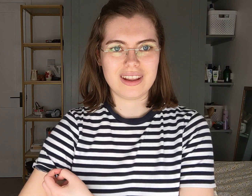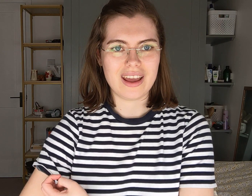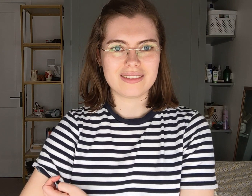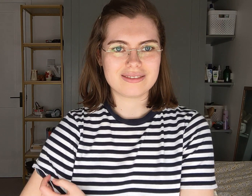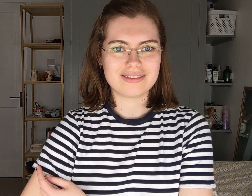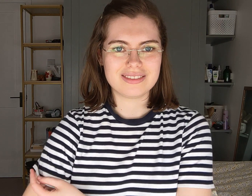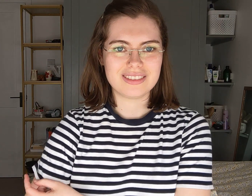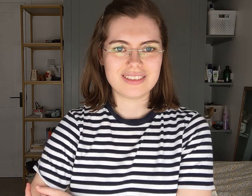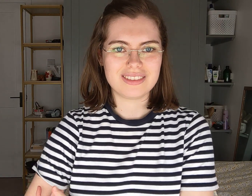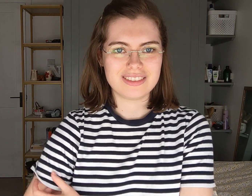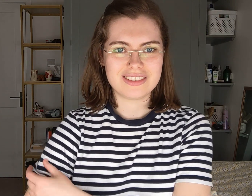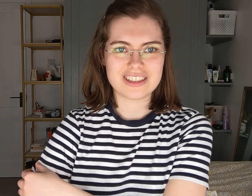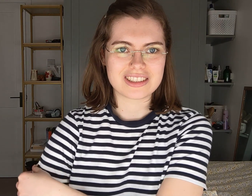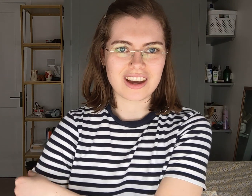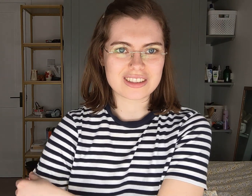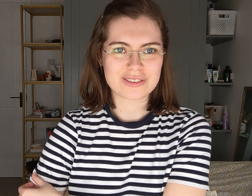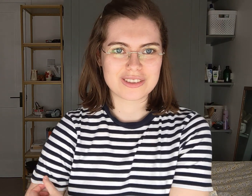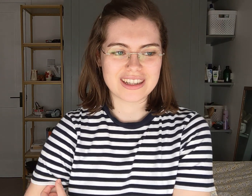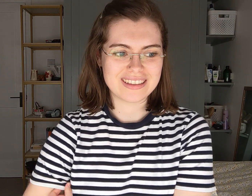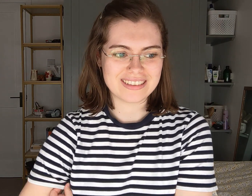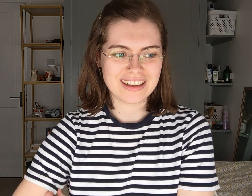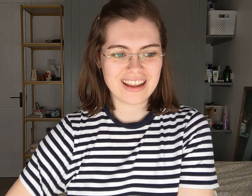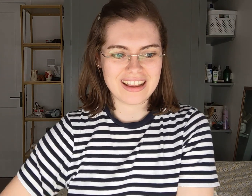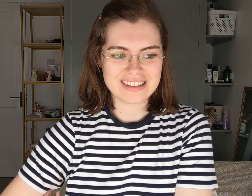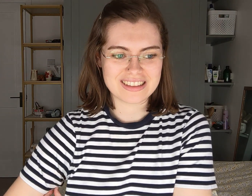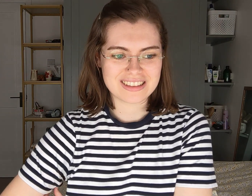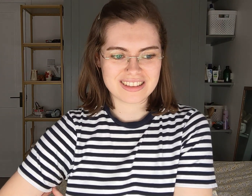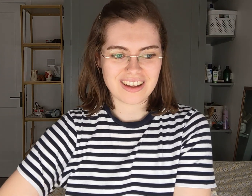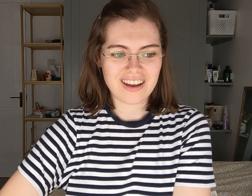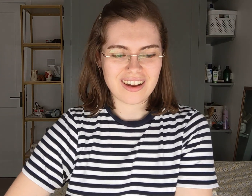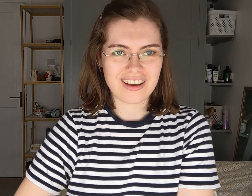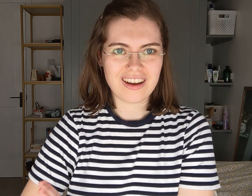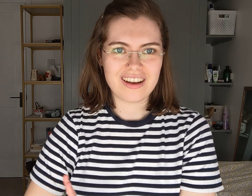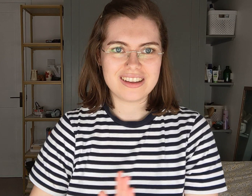Yeah.Just ask for it. It's.It's hard to.